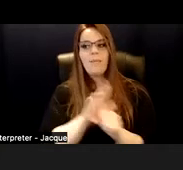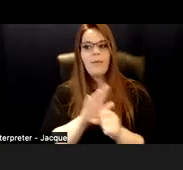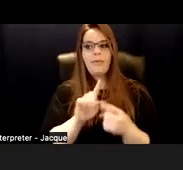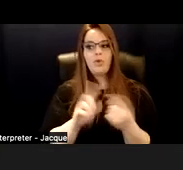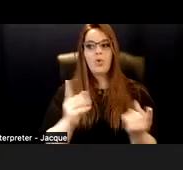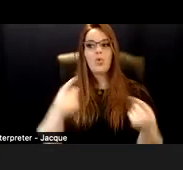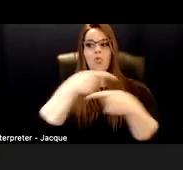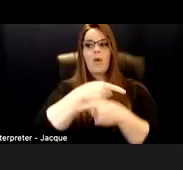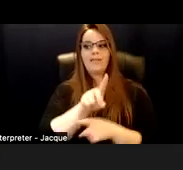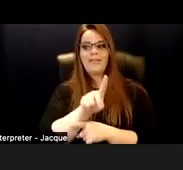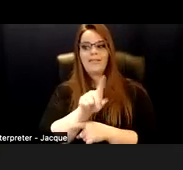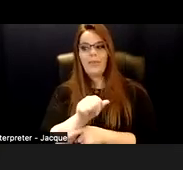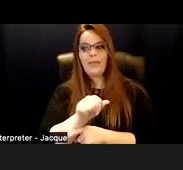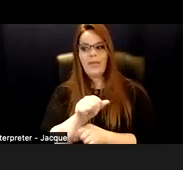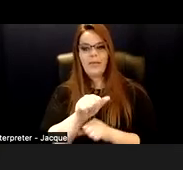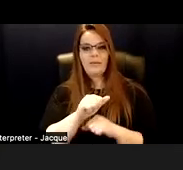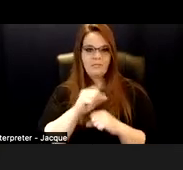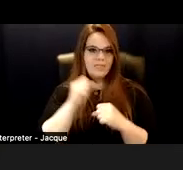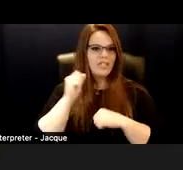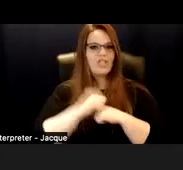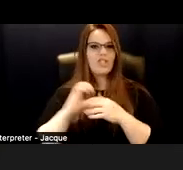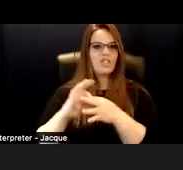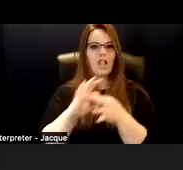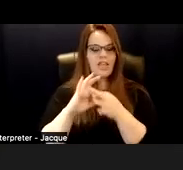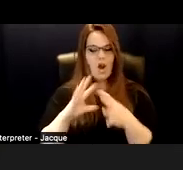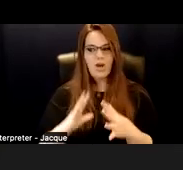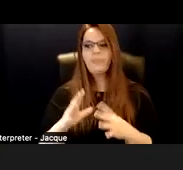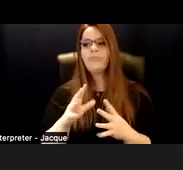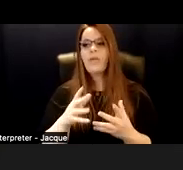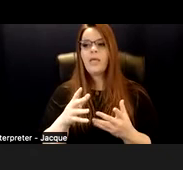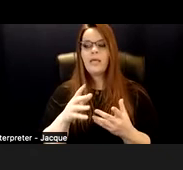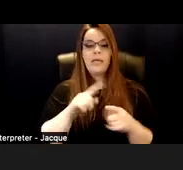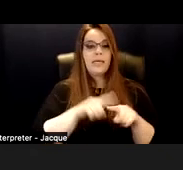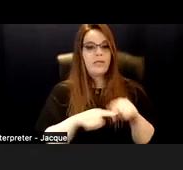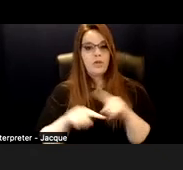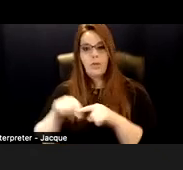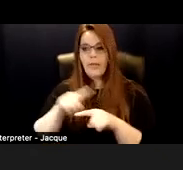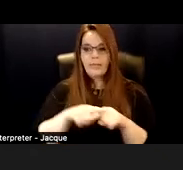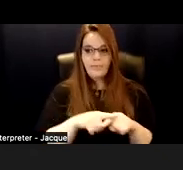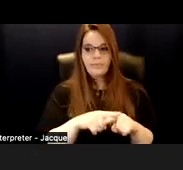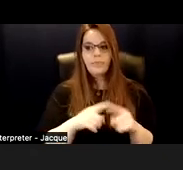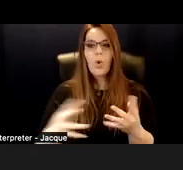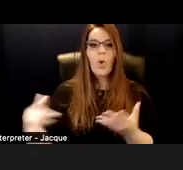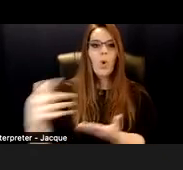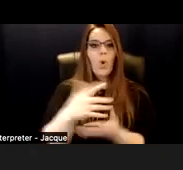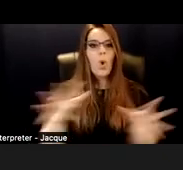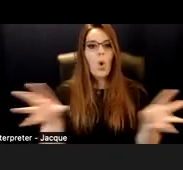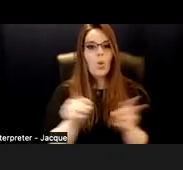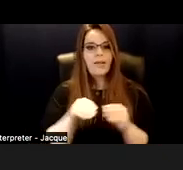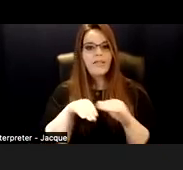sorry-- the solidarity, interdependence, collective access, and collective liberation.